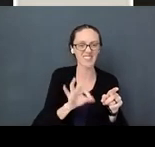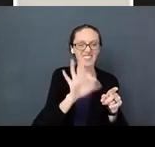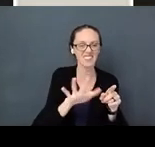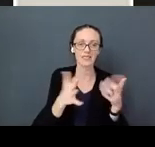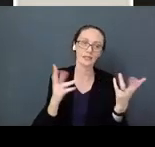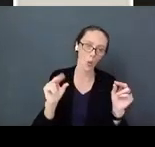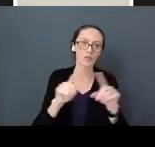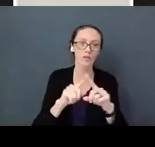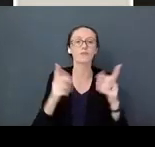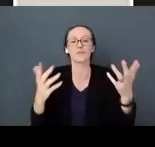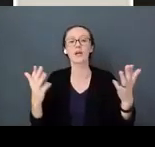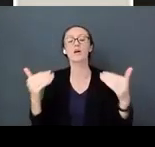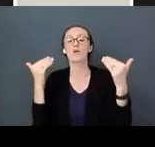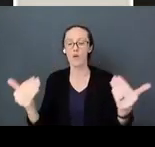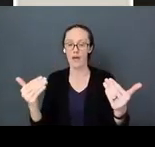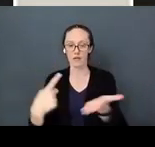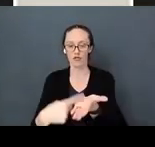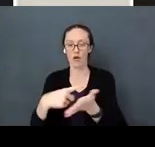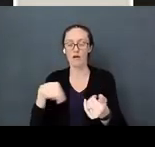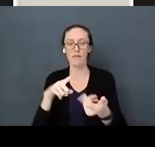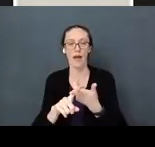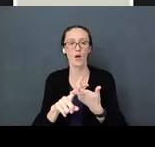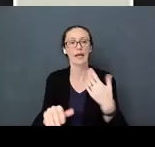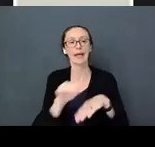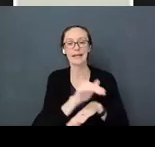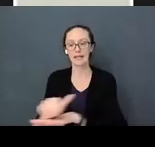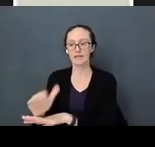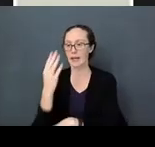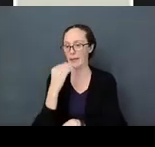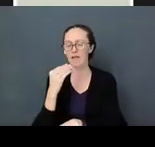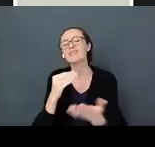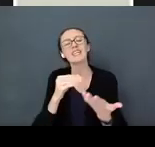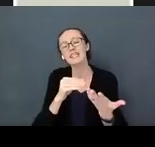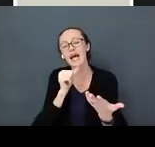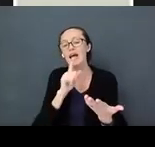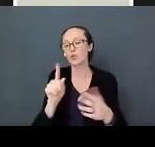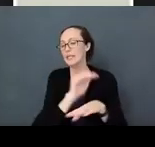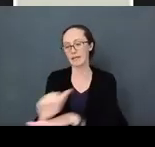the evening meal or the family meal. It doesn't have to be an evening meal, but one very valuable